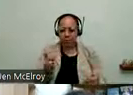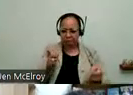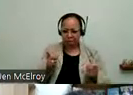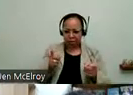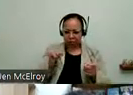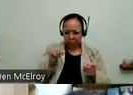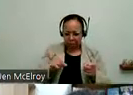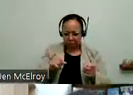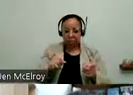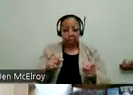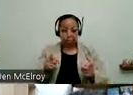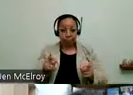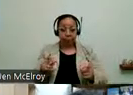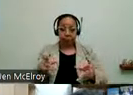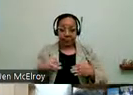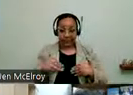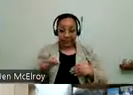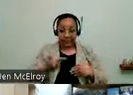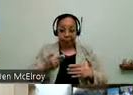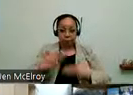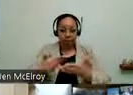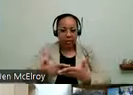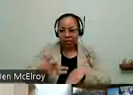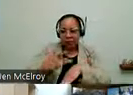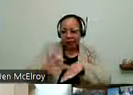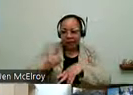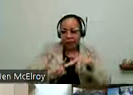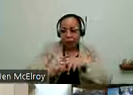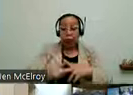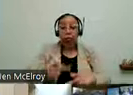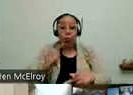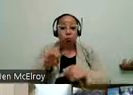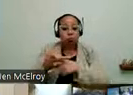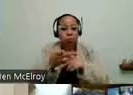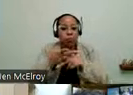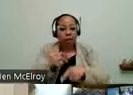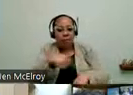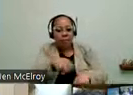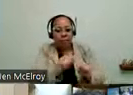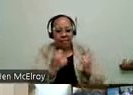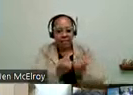This is a vacancy that occurred and you will be supervising the team. And